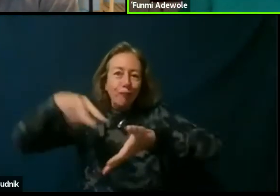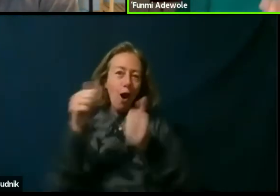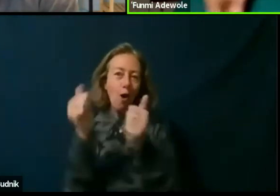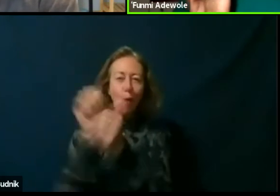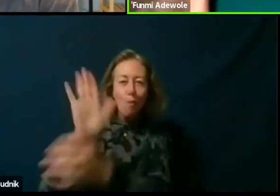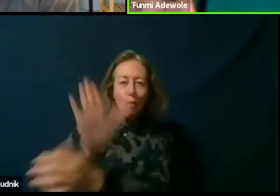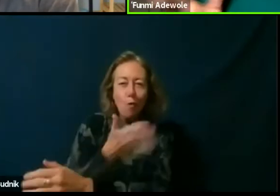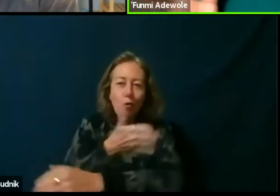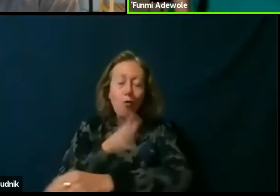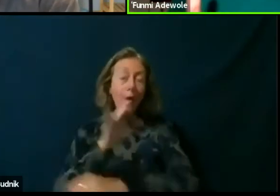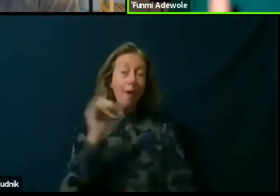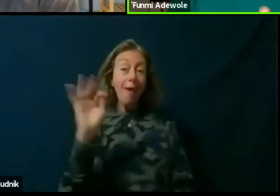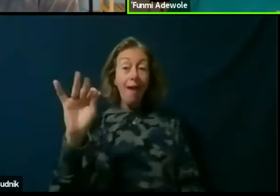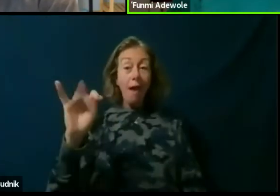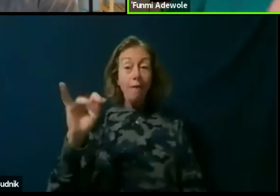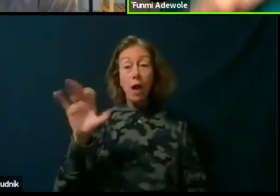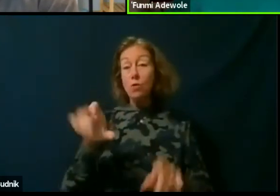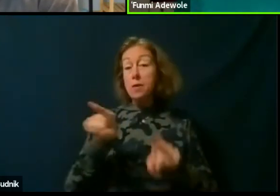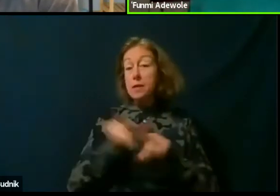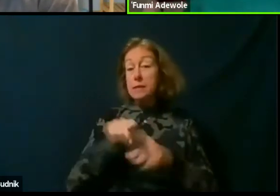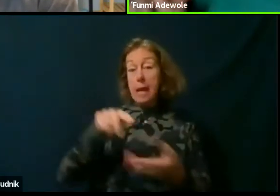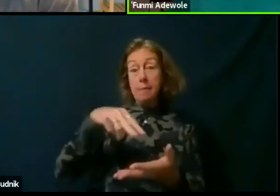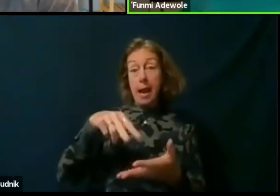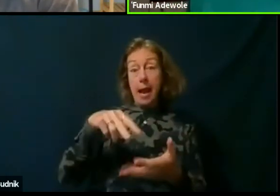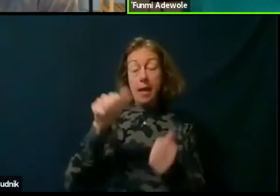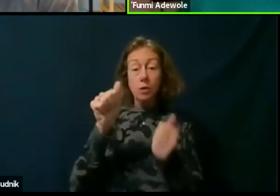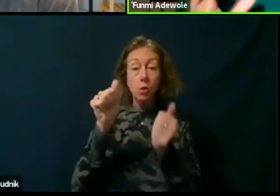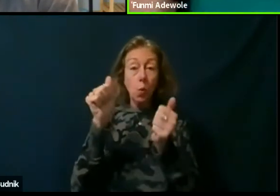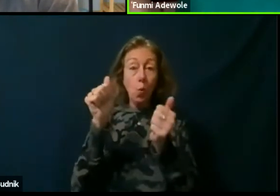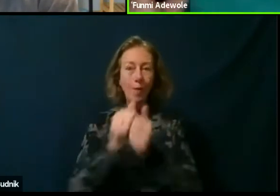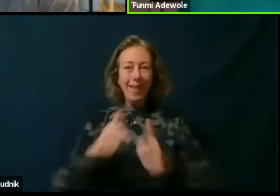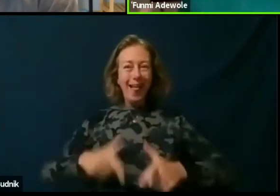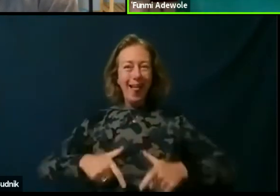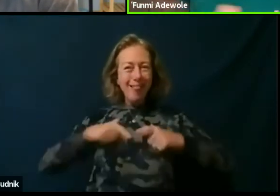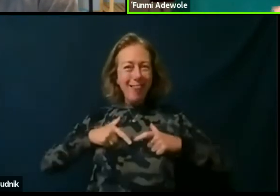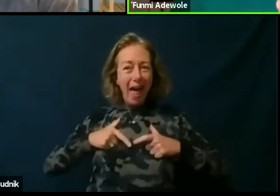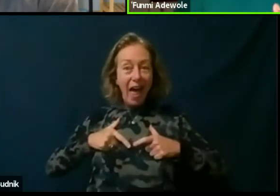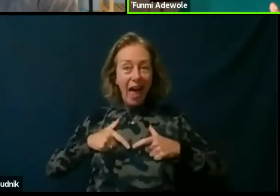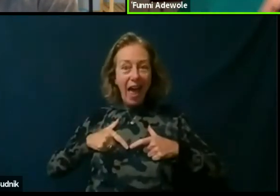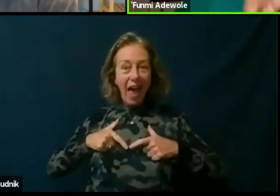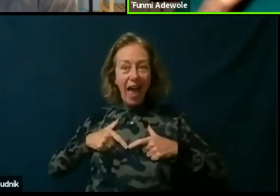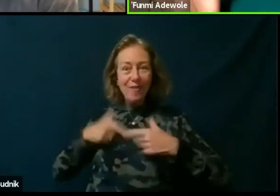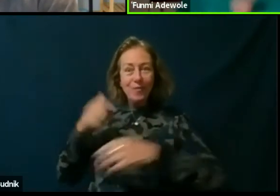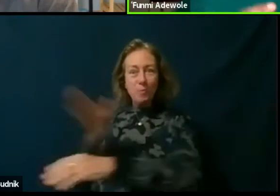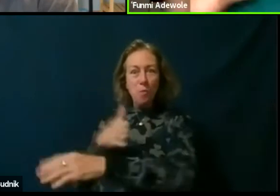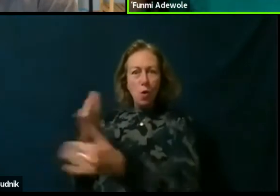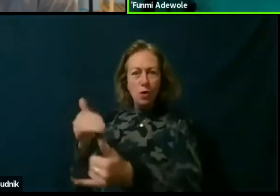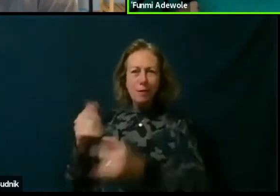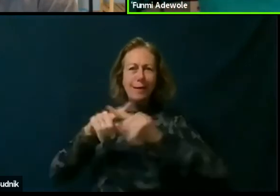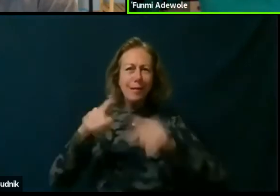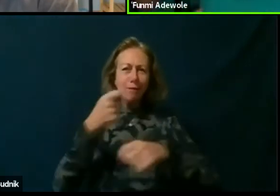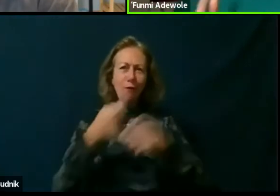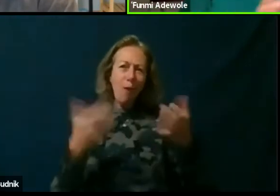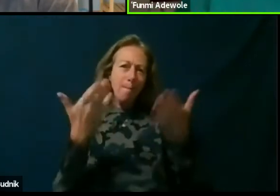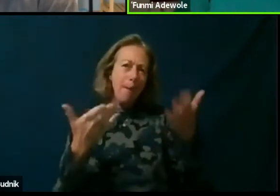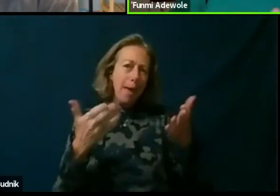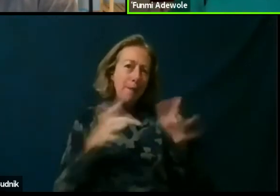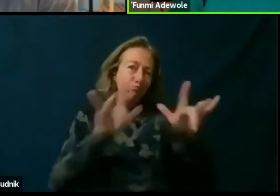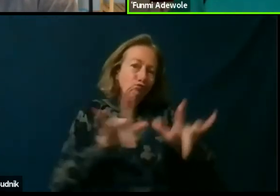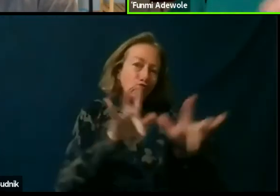And if I do the same dance with a live musician present, it is different from if it's a recorded music.